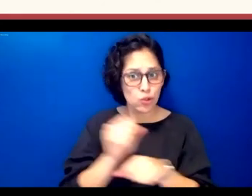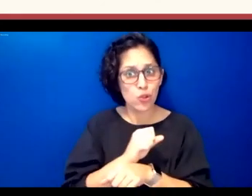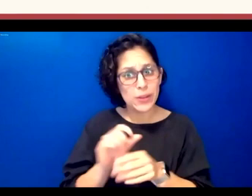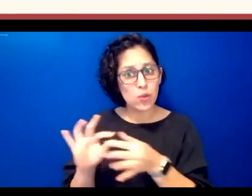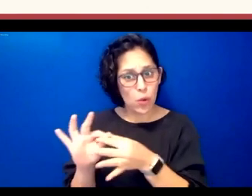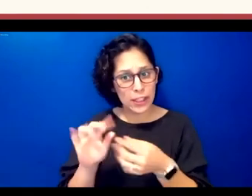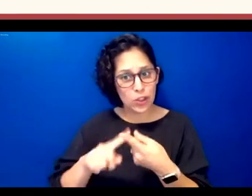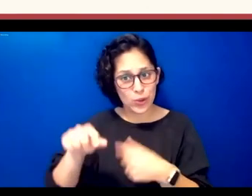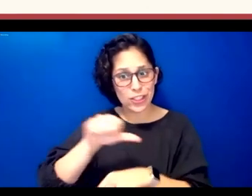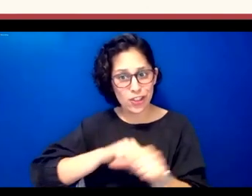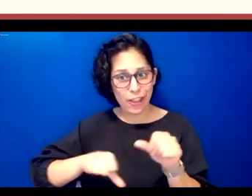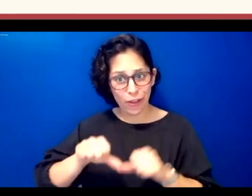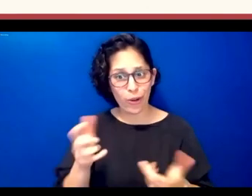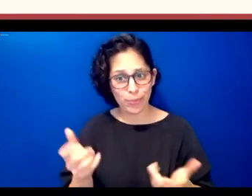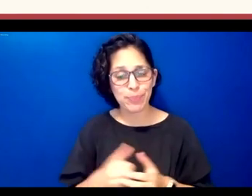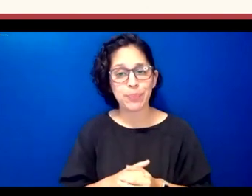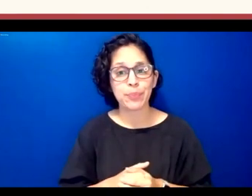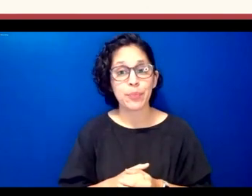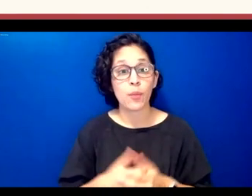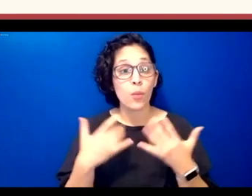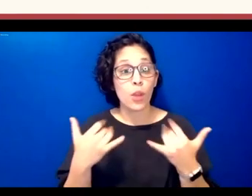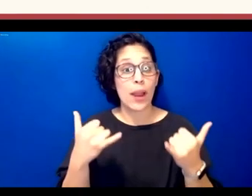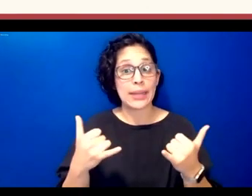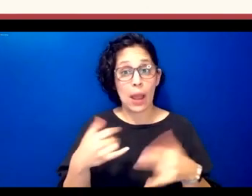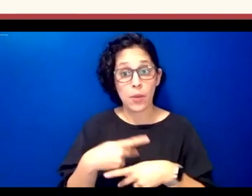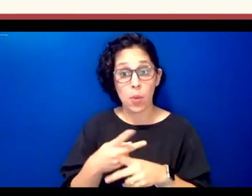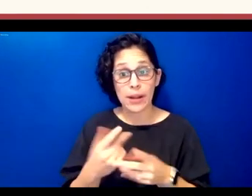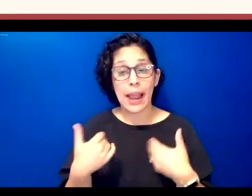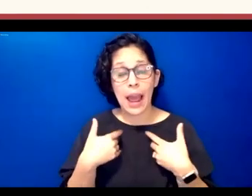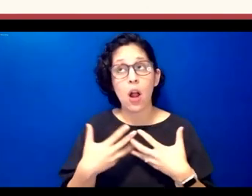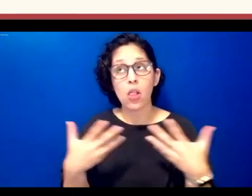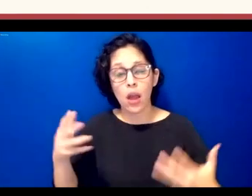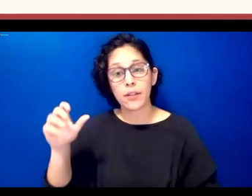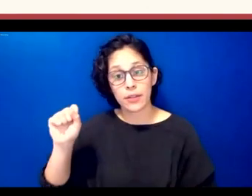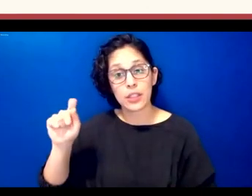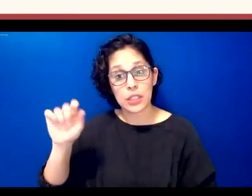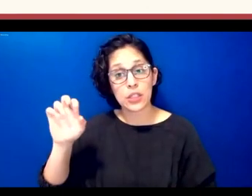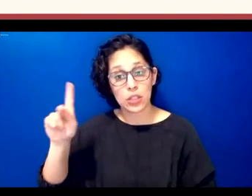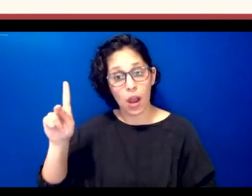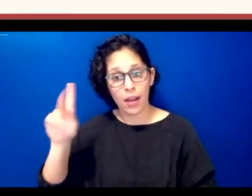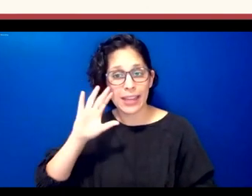the moment the product does have a lot of stock images but we do have plans once we've